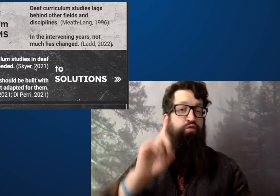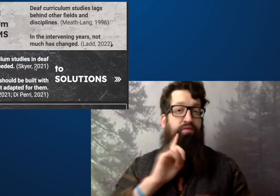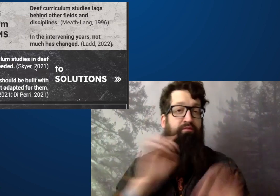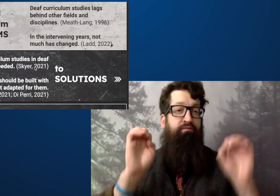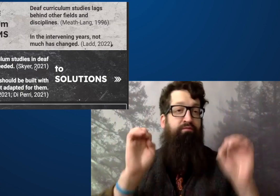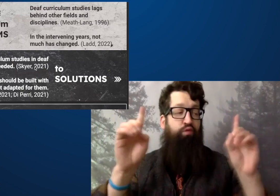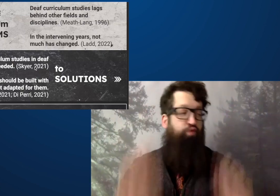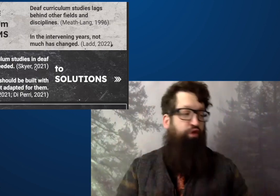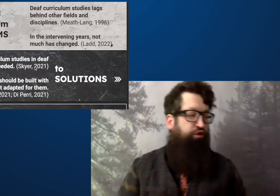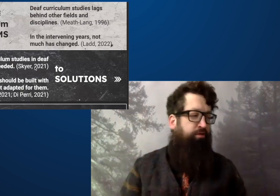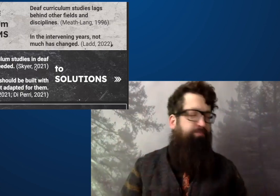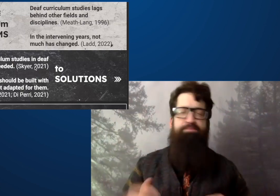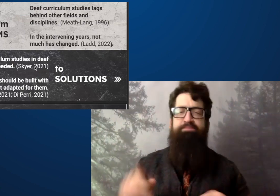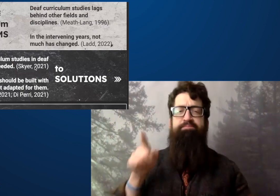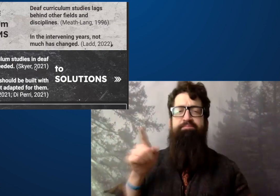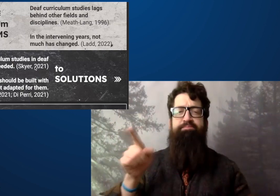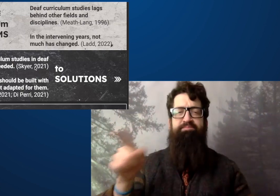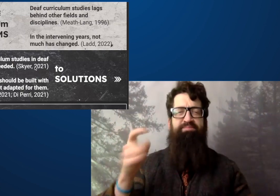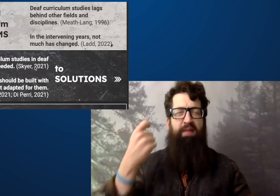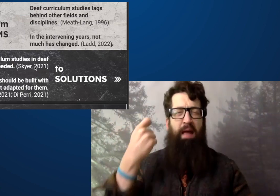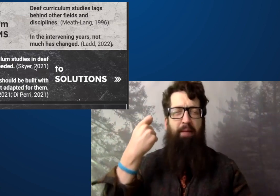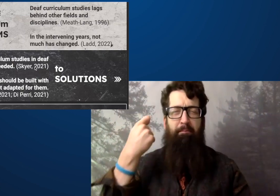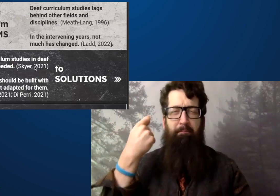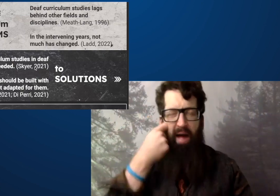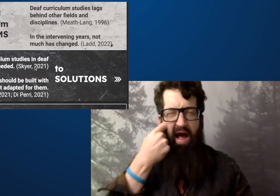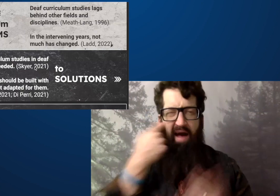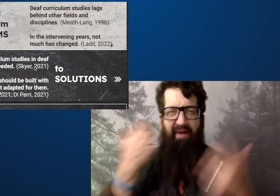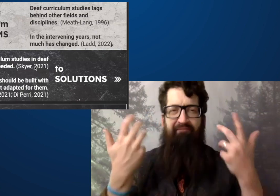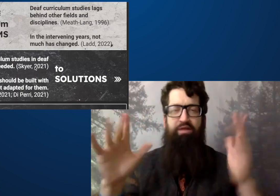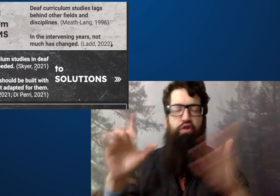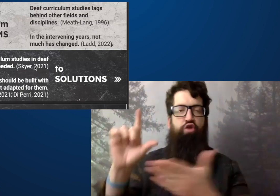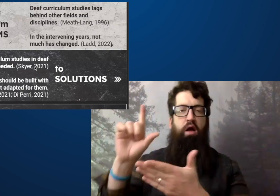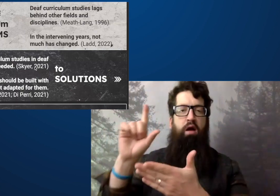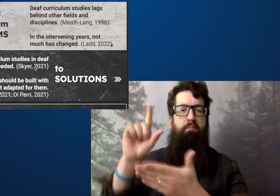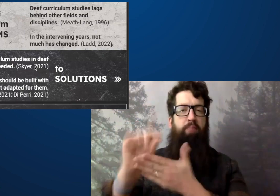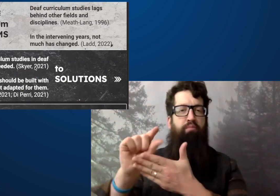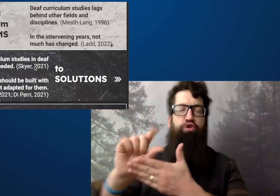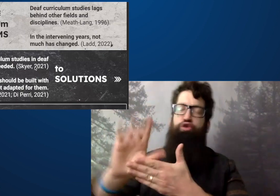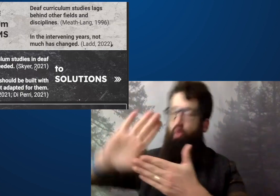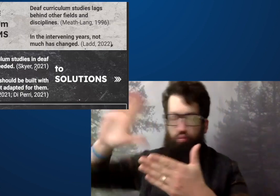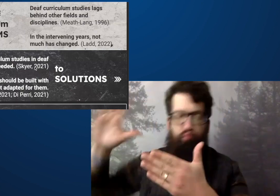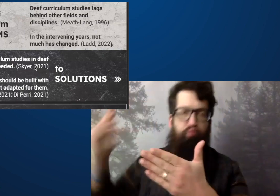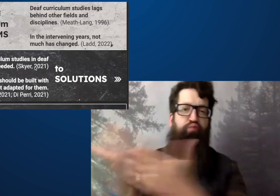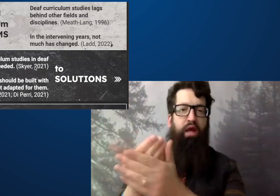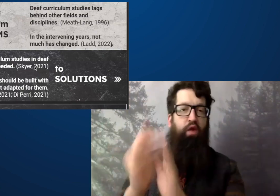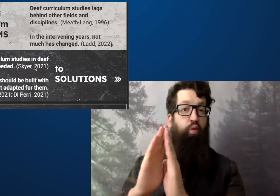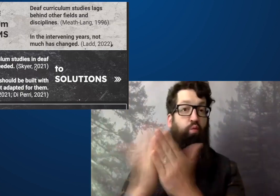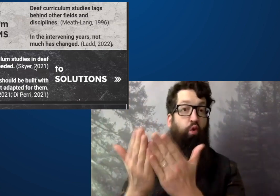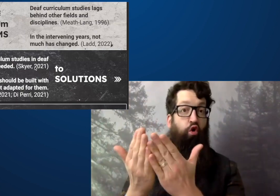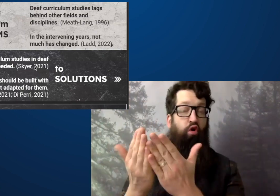who is a researcher a deaf researcher excuse me, a researcher in deaf education.